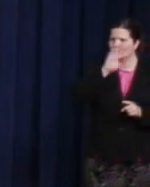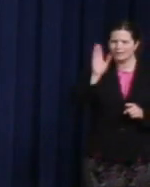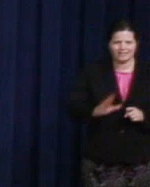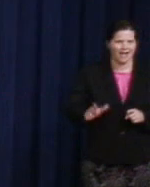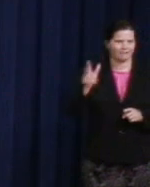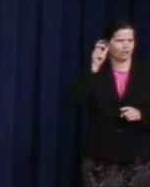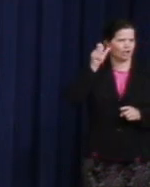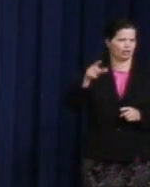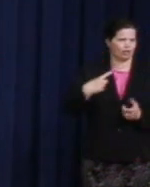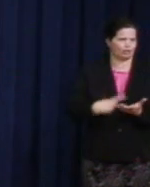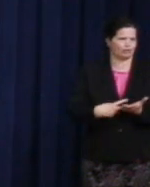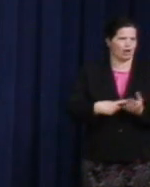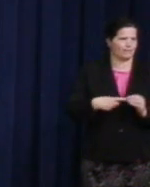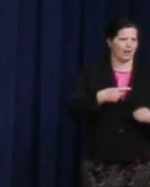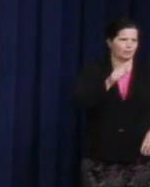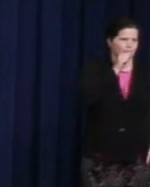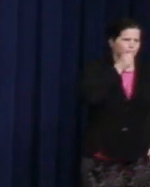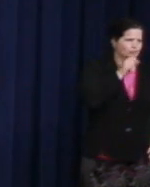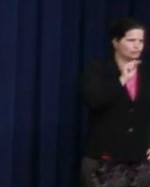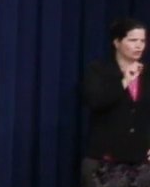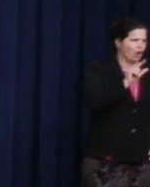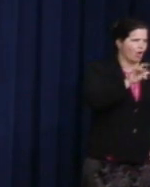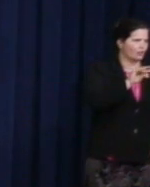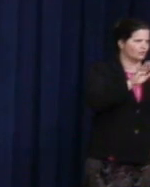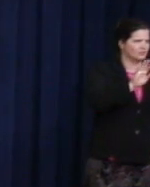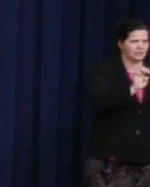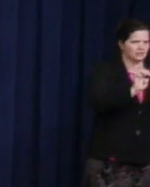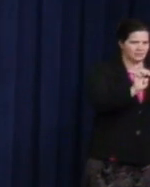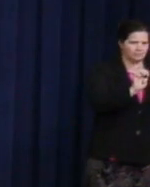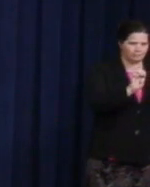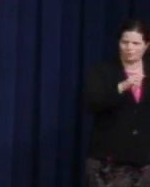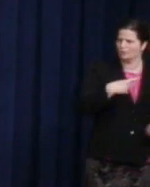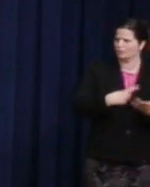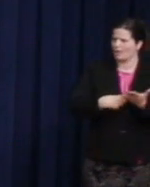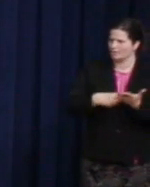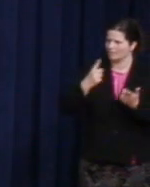She talks about celebration, inclusion, and the respect that we have for each other.